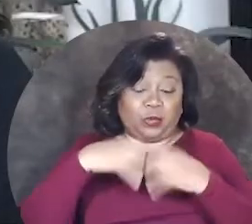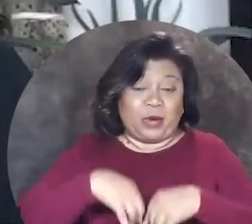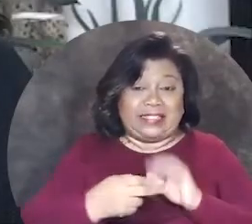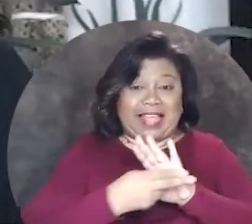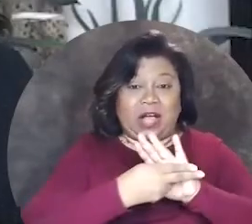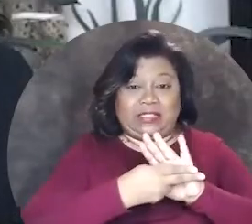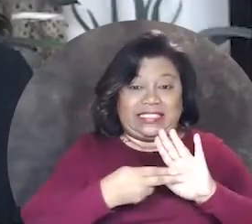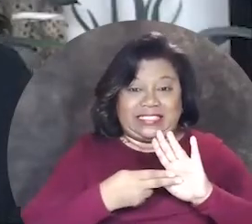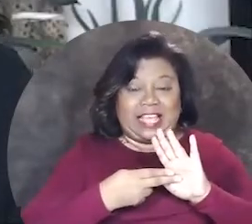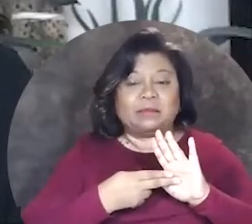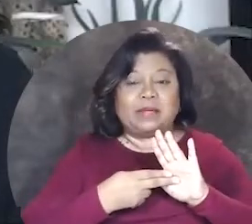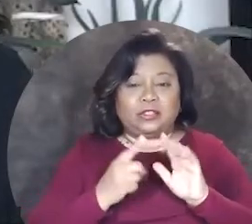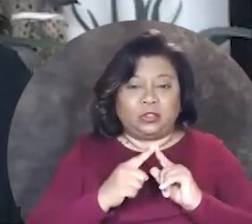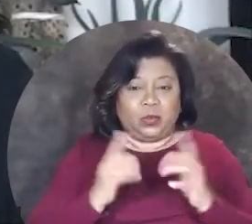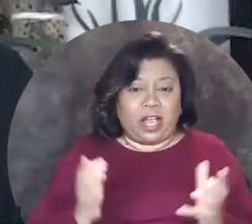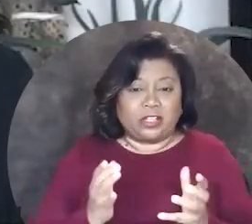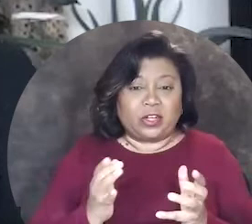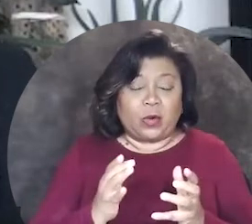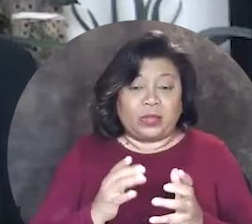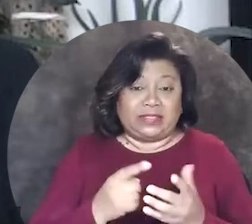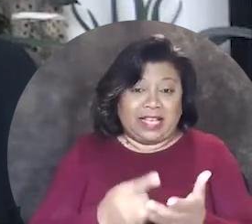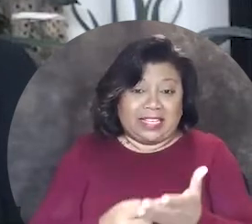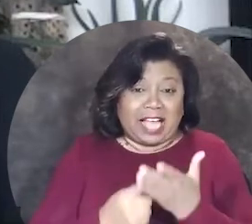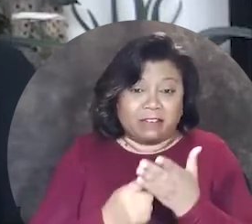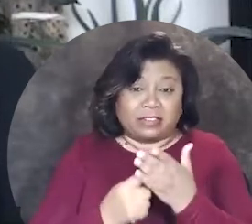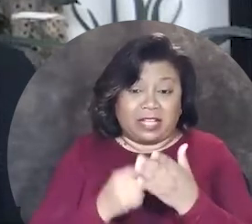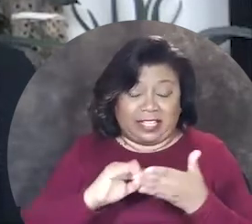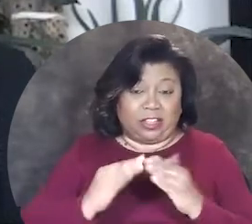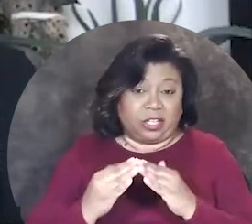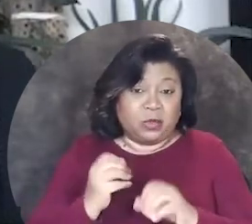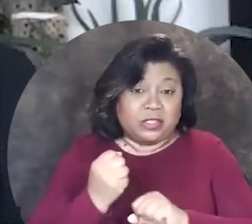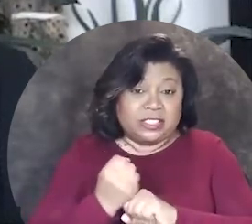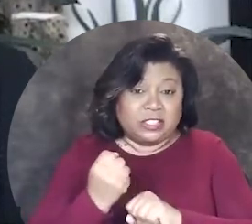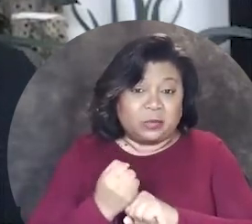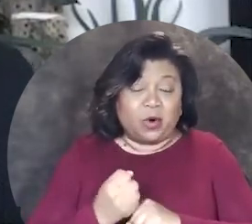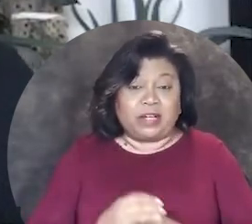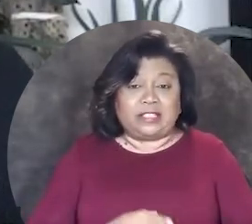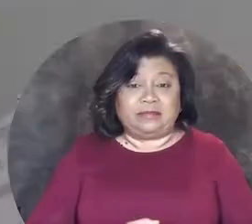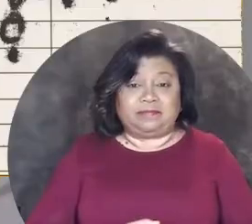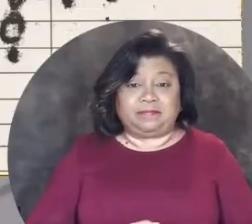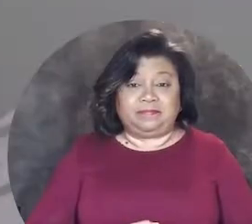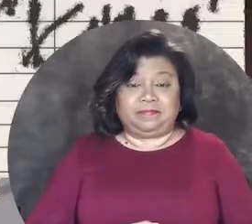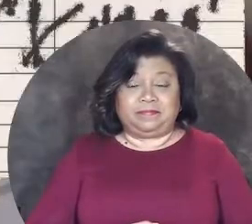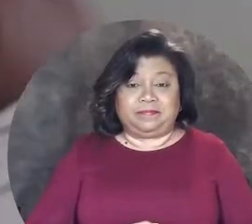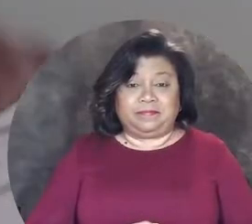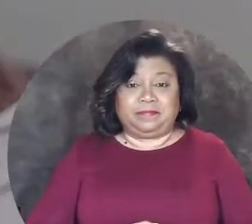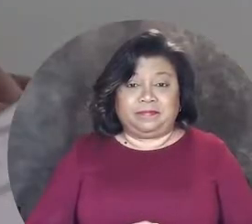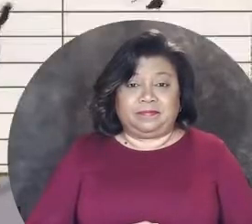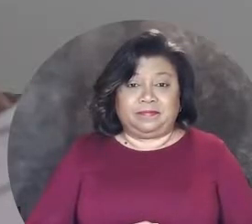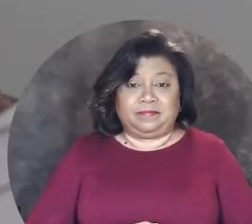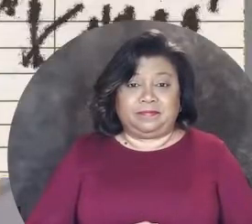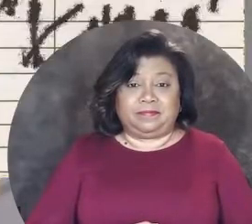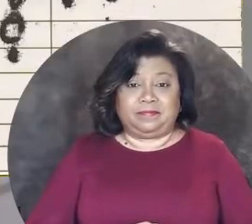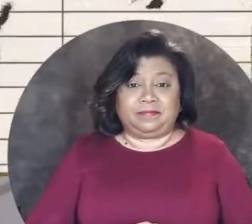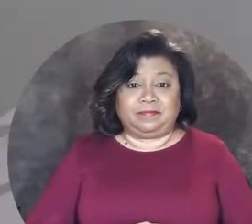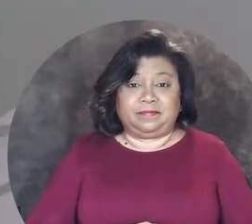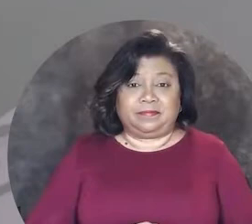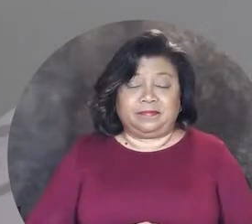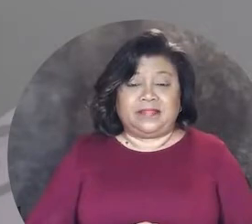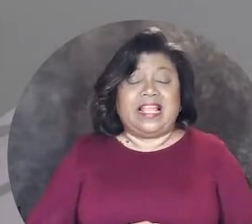to break down stigmas, to encourage conversations and community support [low drone sound with intermittent "s" sounds]